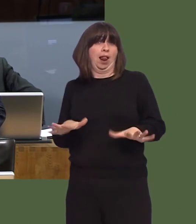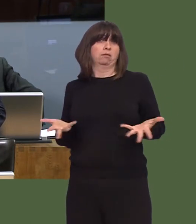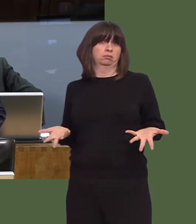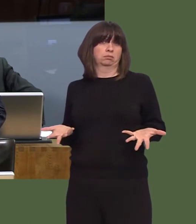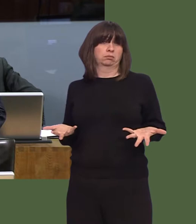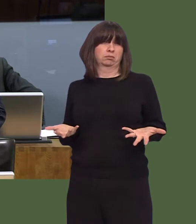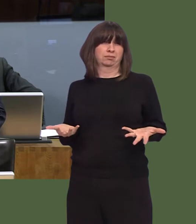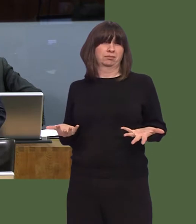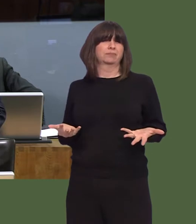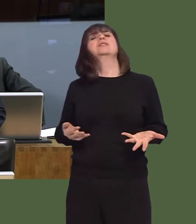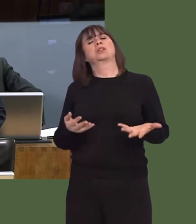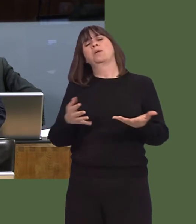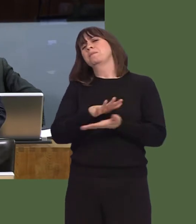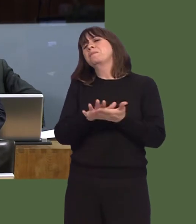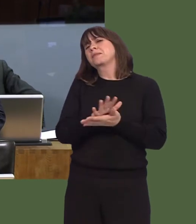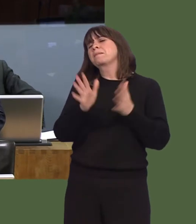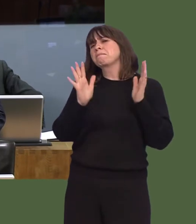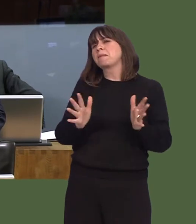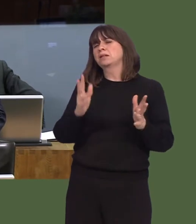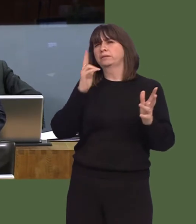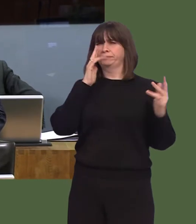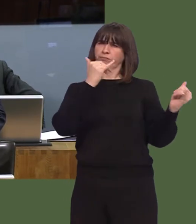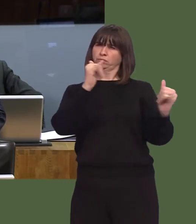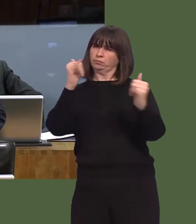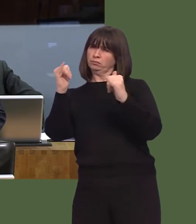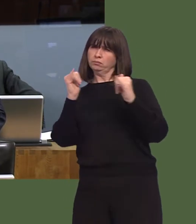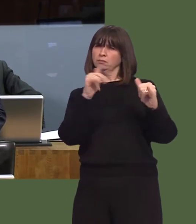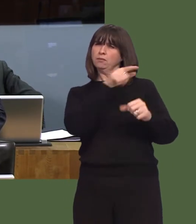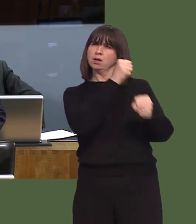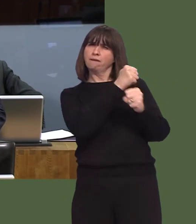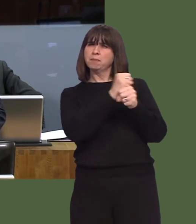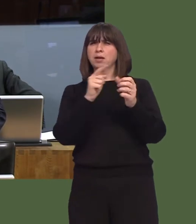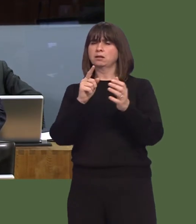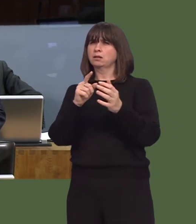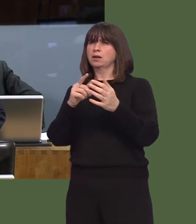So, there does need to be a review of how the Government and the health boards respond